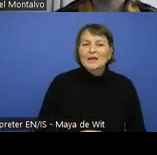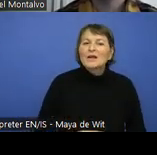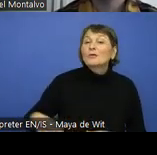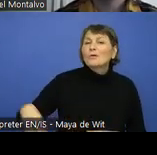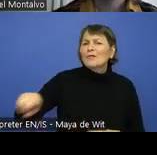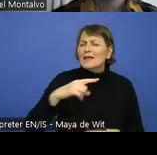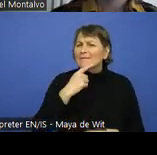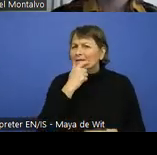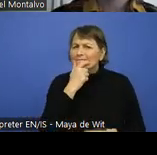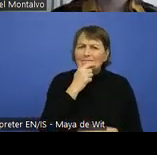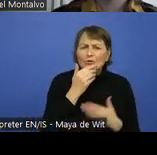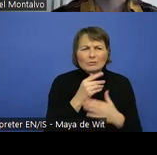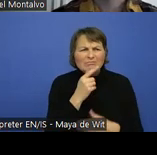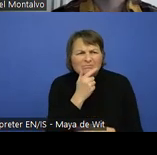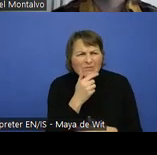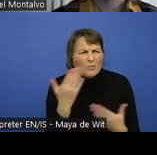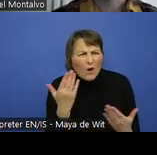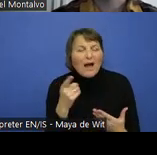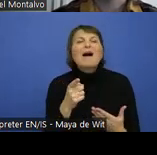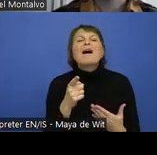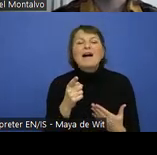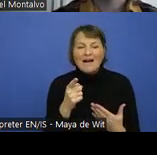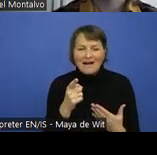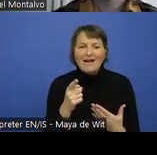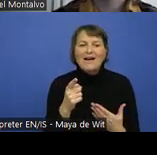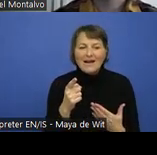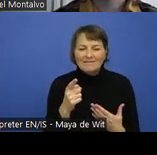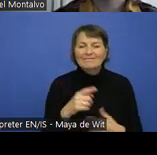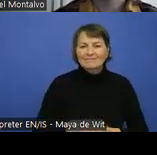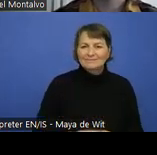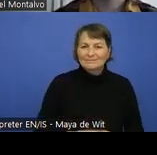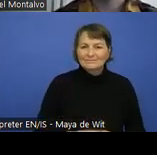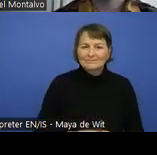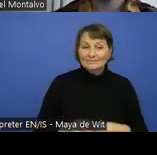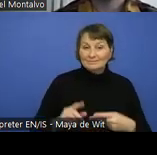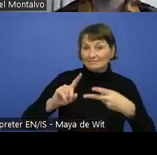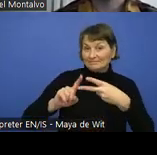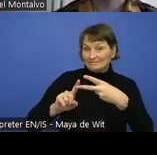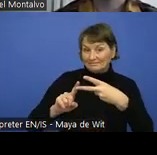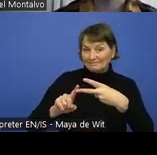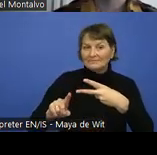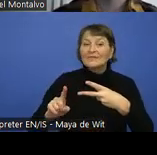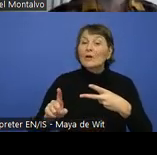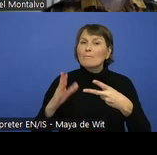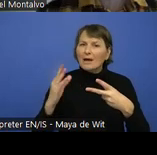are doing. And that also ties back to the second one, communicate the why and the how, sometimes